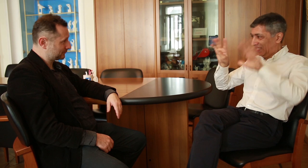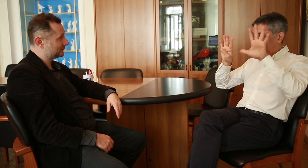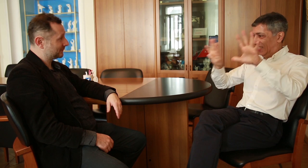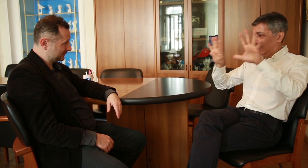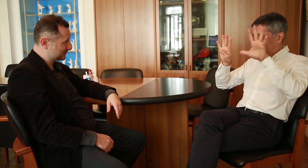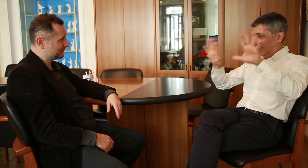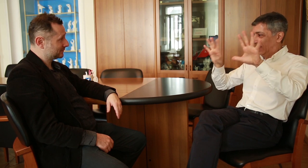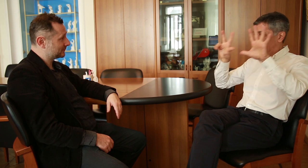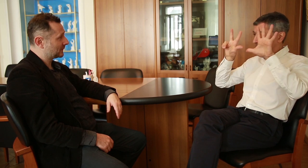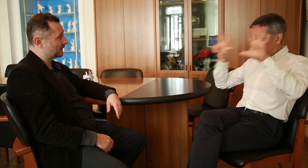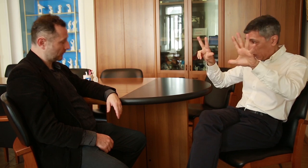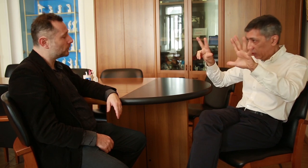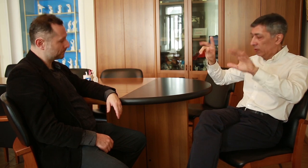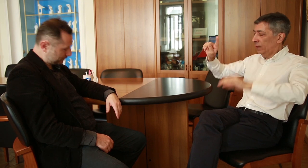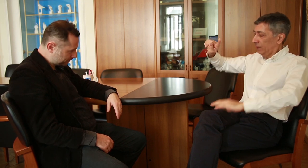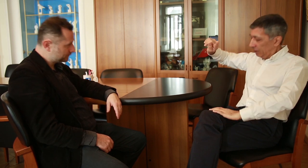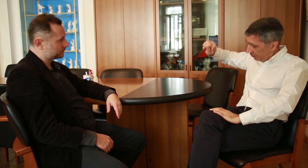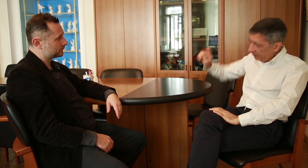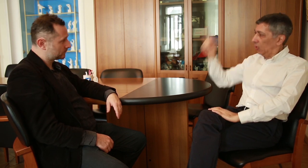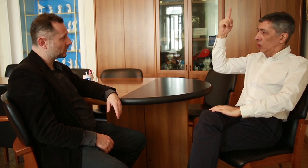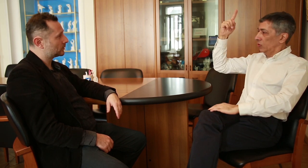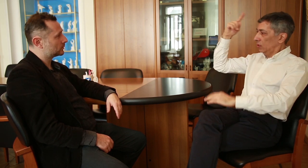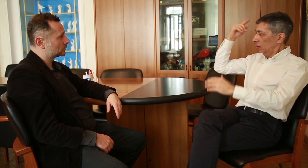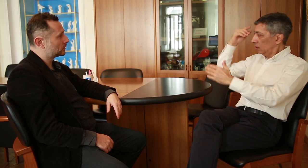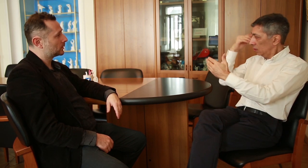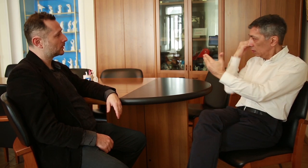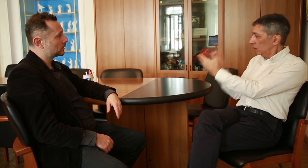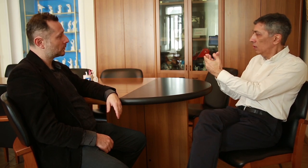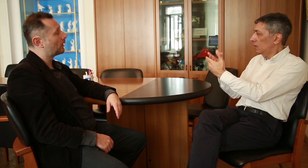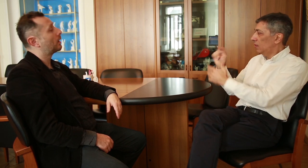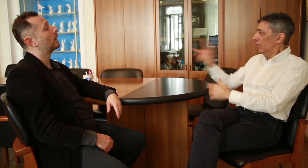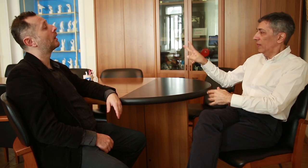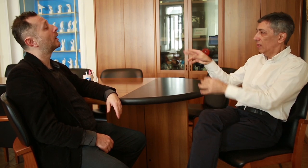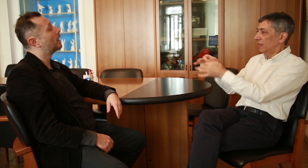(Vladimir Bazoev) Vladimir: First, in 1998, we were able to